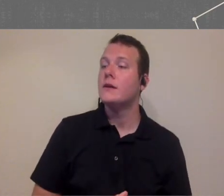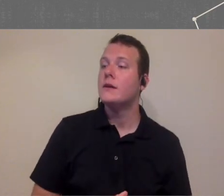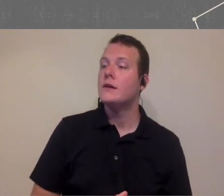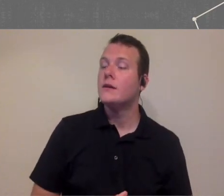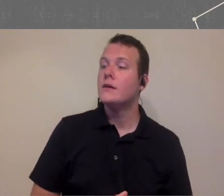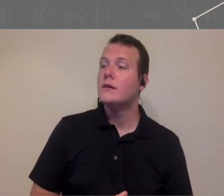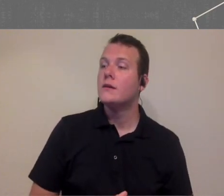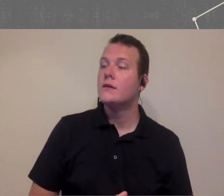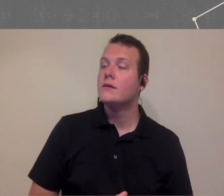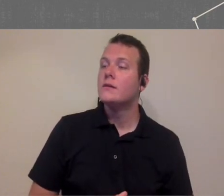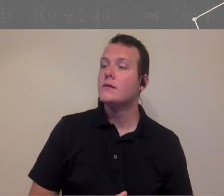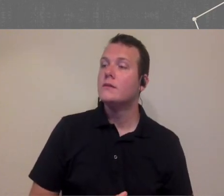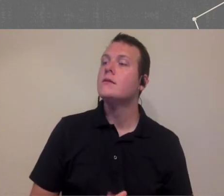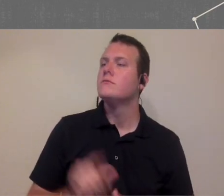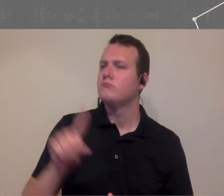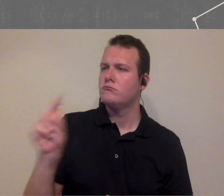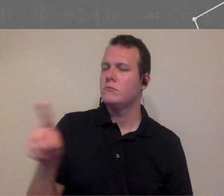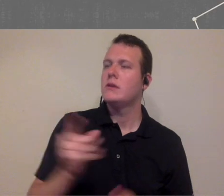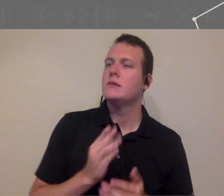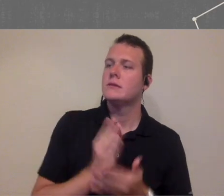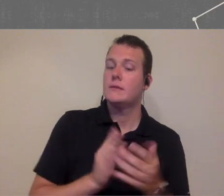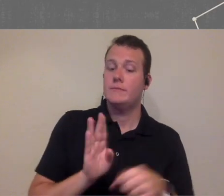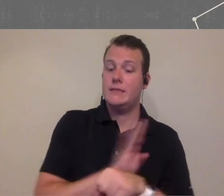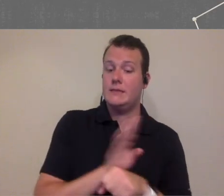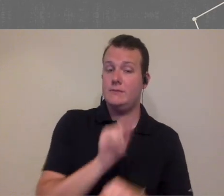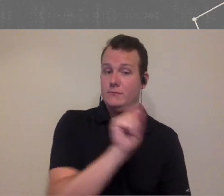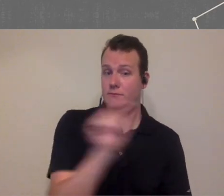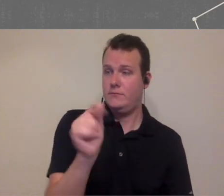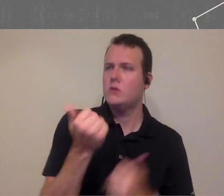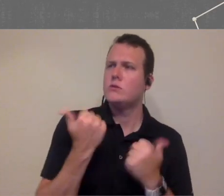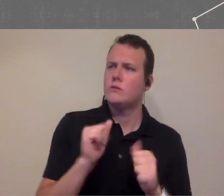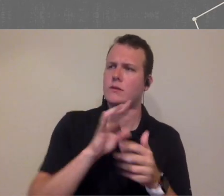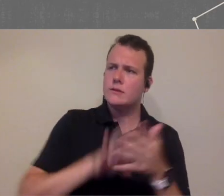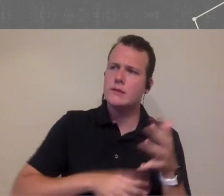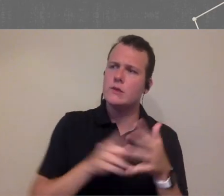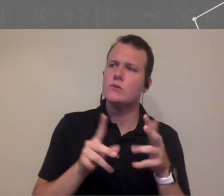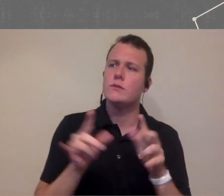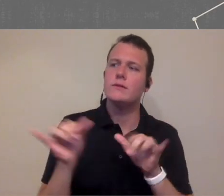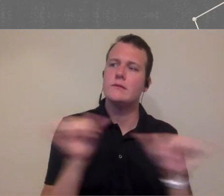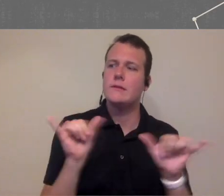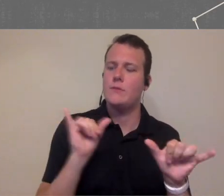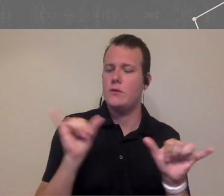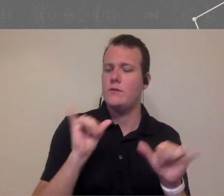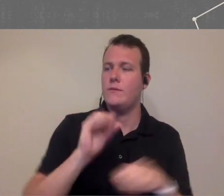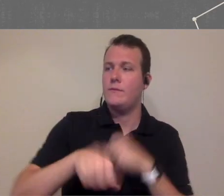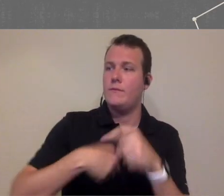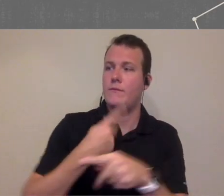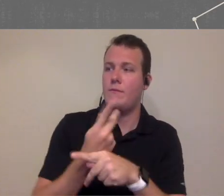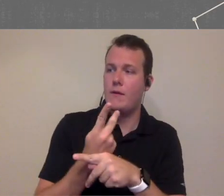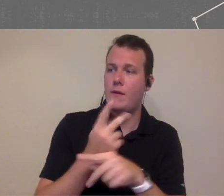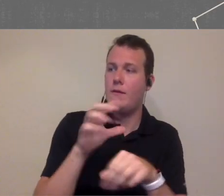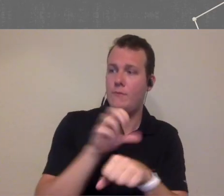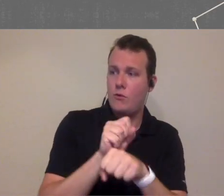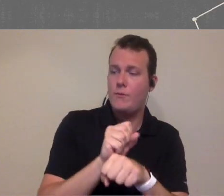that is do some practices try to schedule similar appointment types in